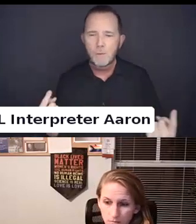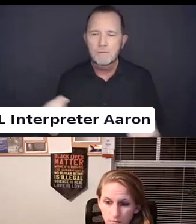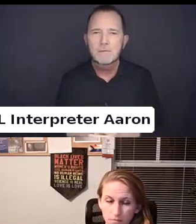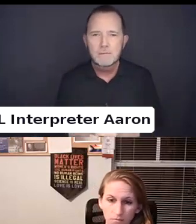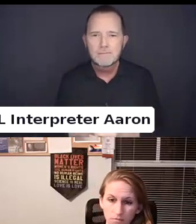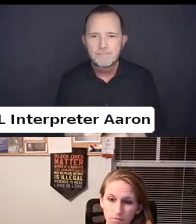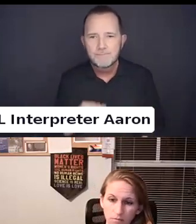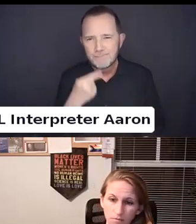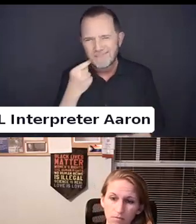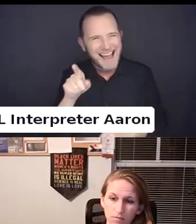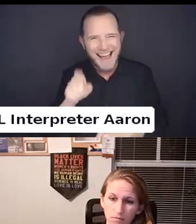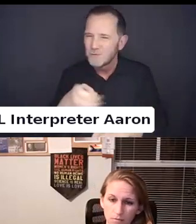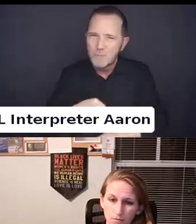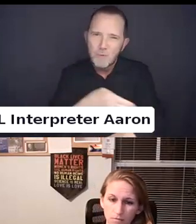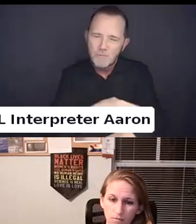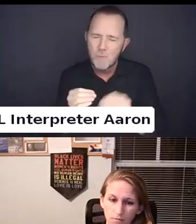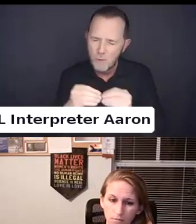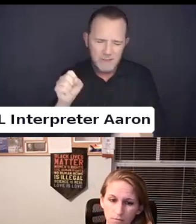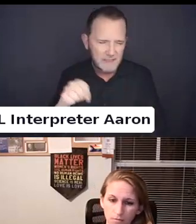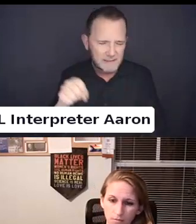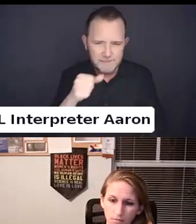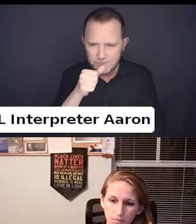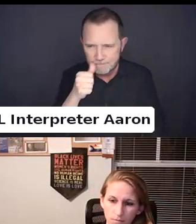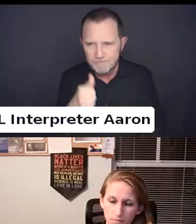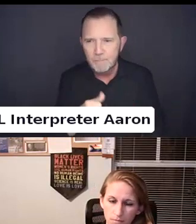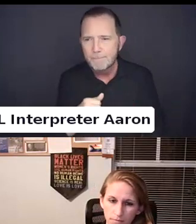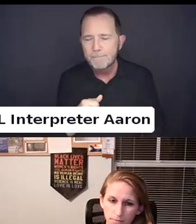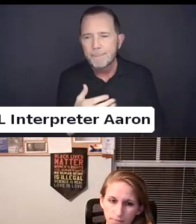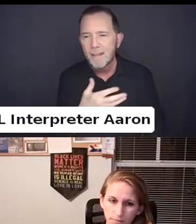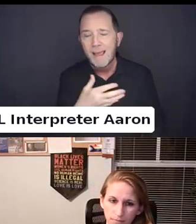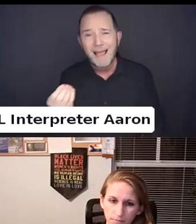And not only is it okay. It needs to be nontraditional.